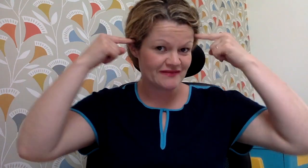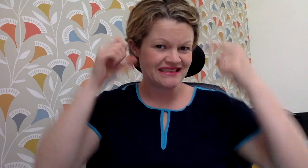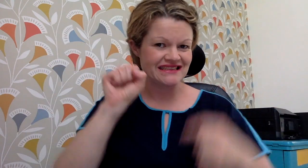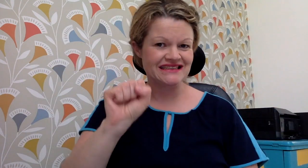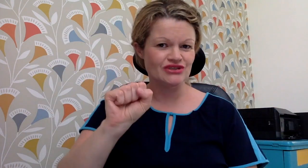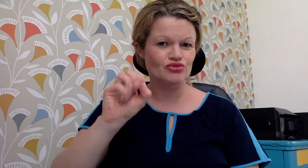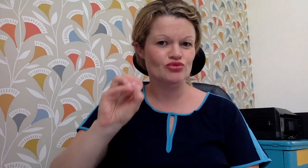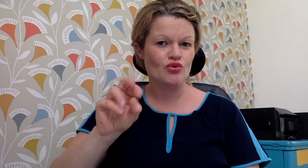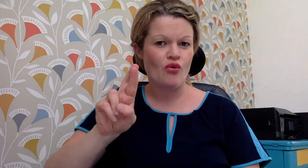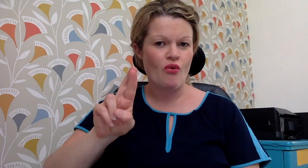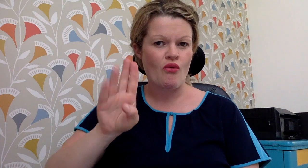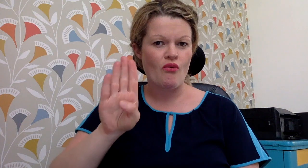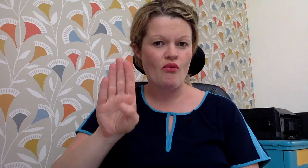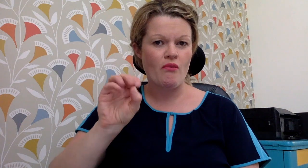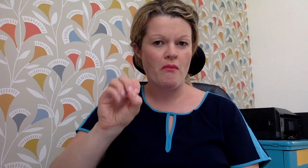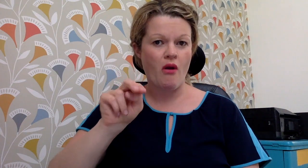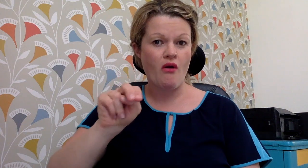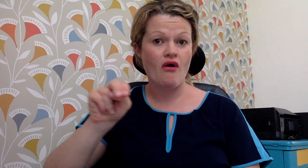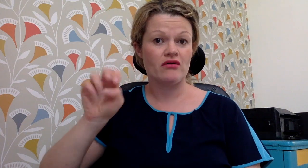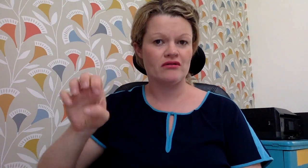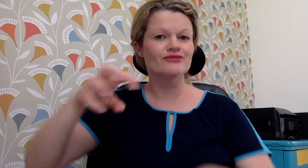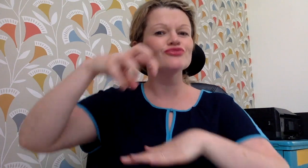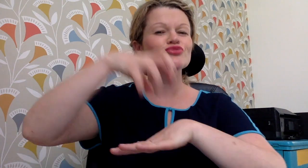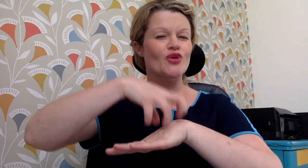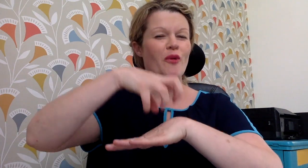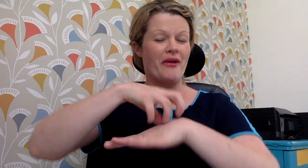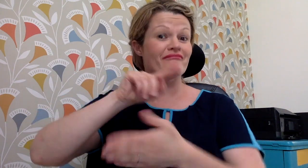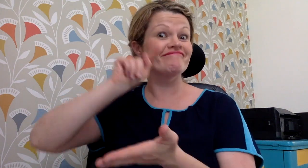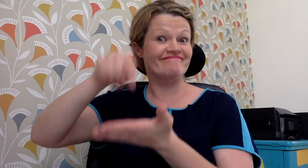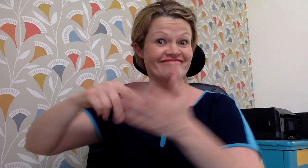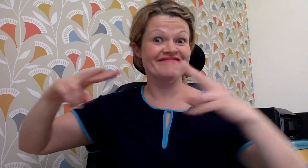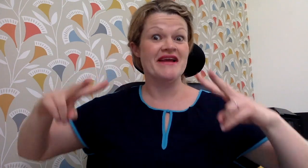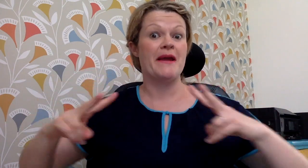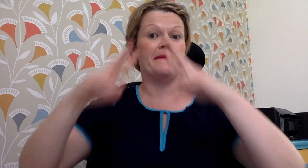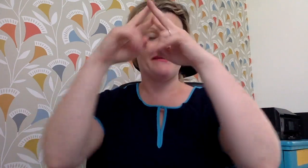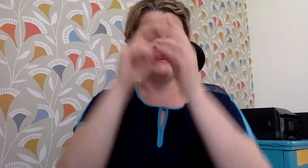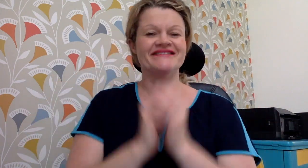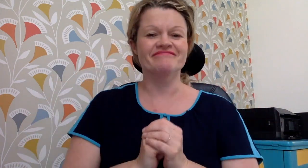at the University of Sorbonne in Paris